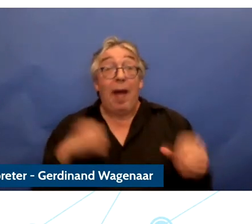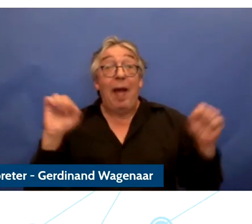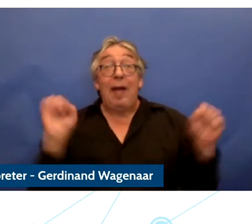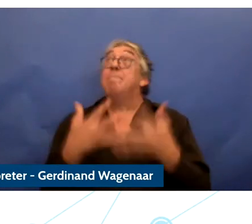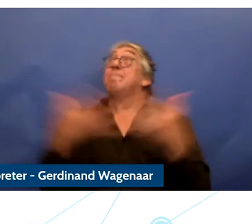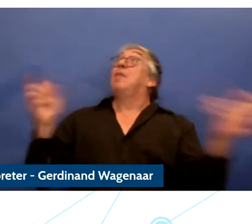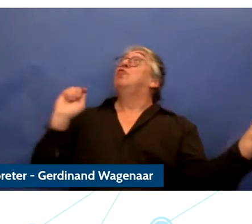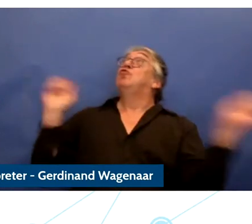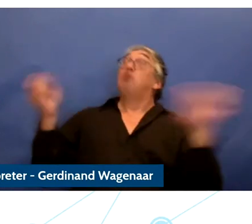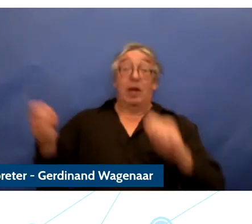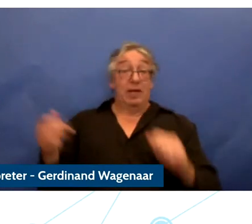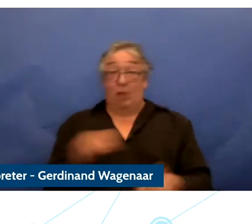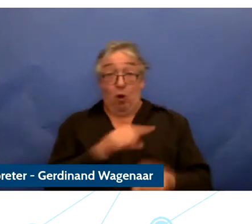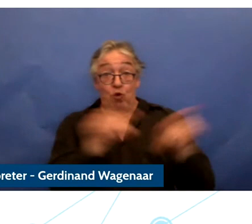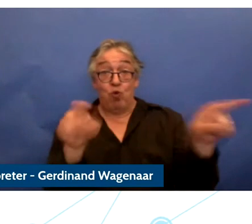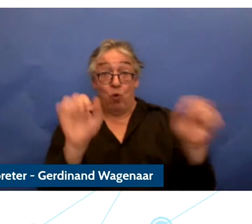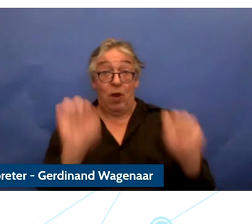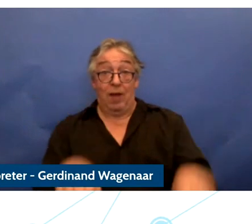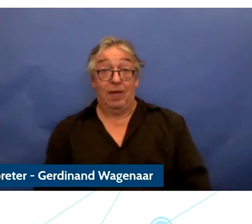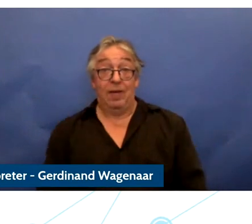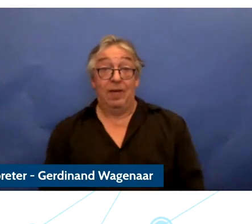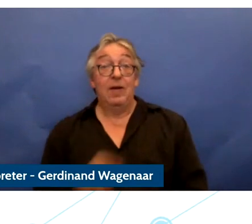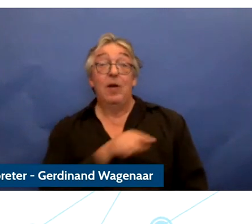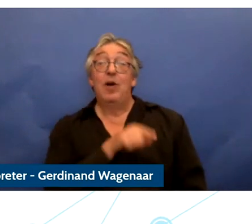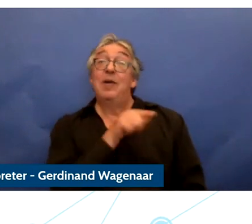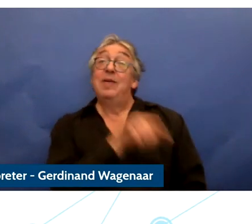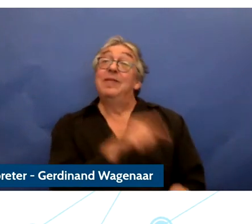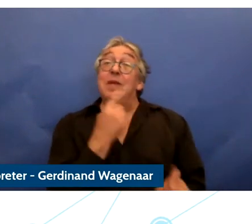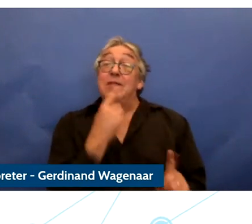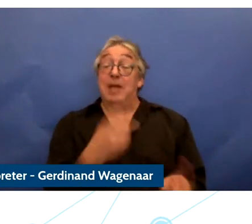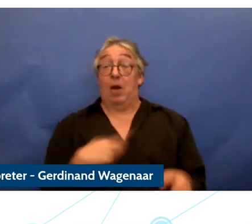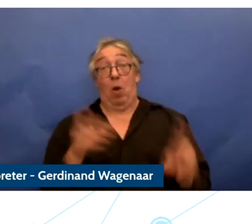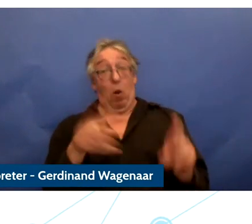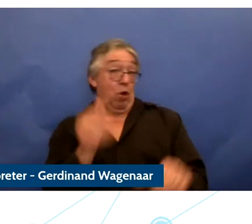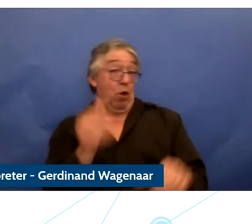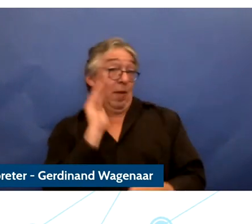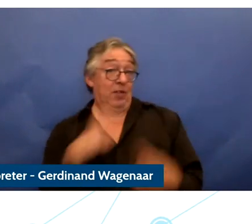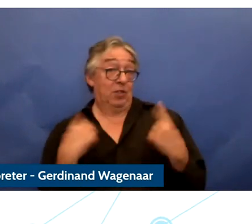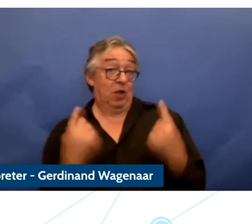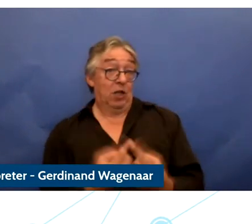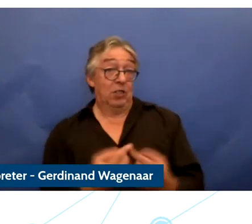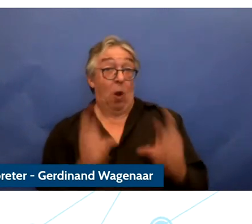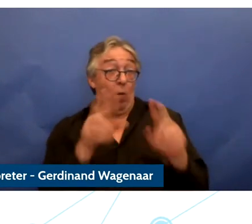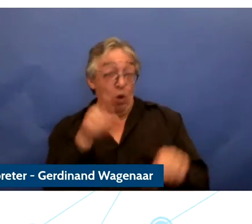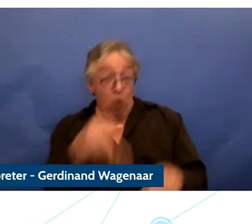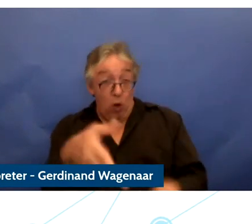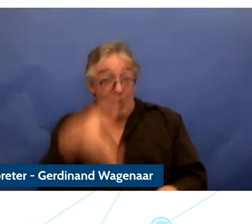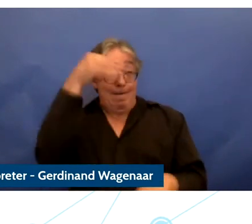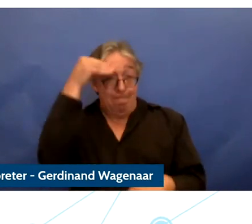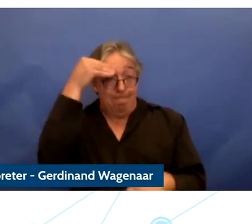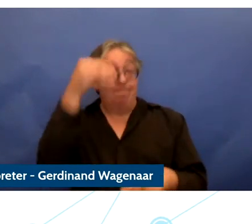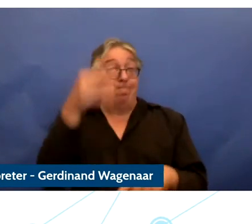in the way that you can. We have hope that you have heard us and take something away and implement it to make the Internet a safer place.